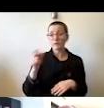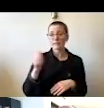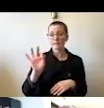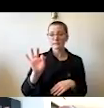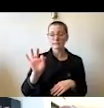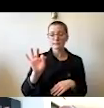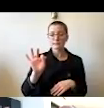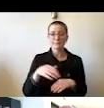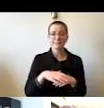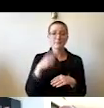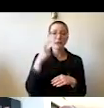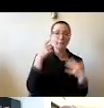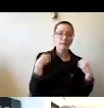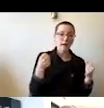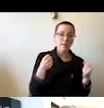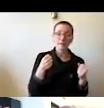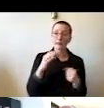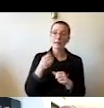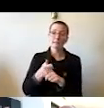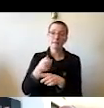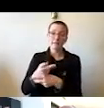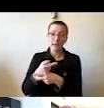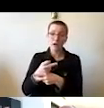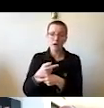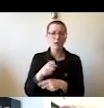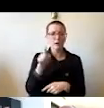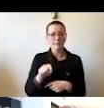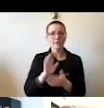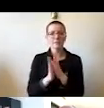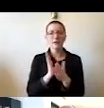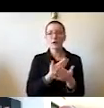Mental health and self-care must be priorities for each and every one of us individually,